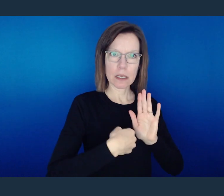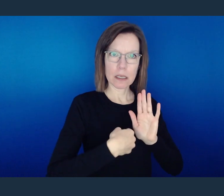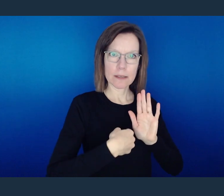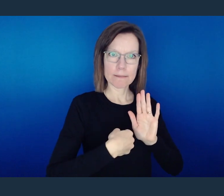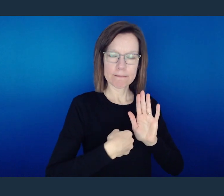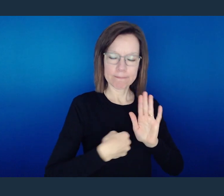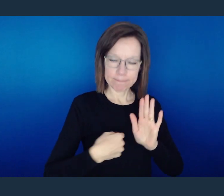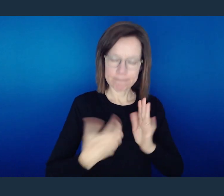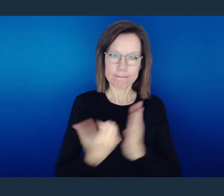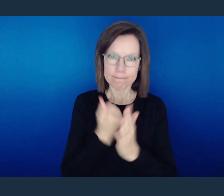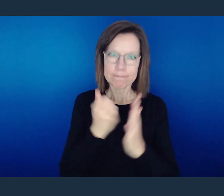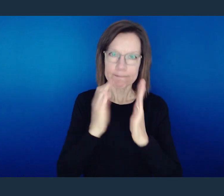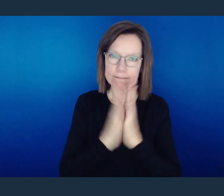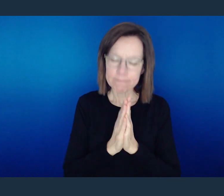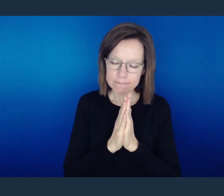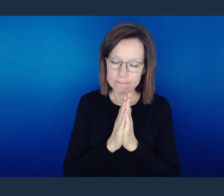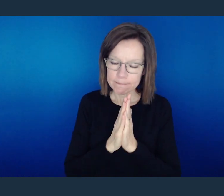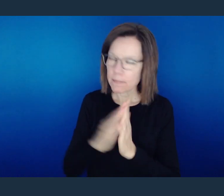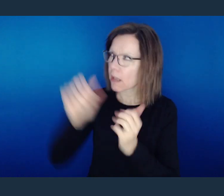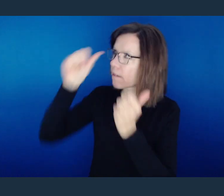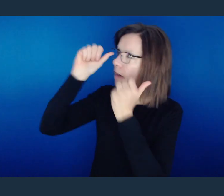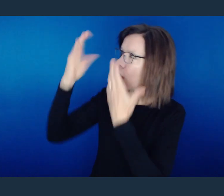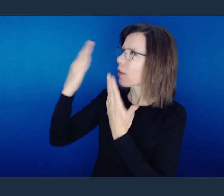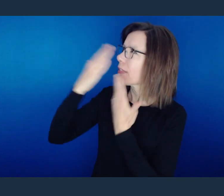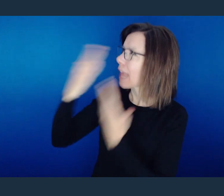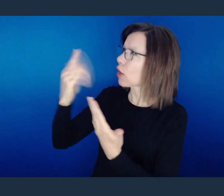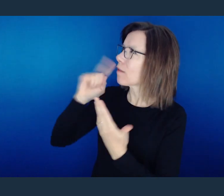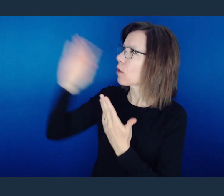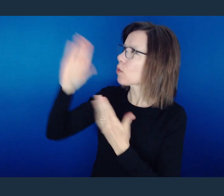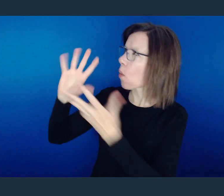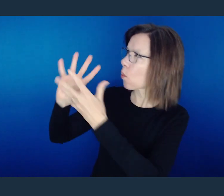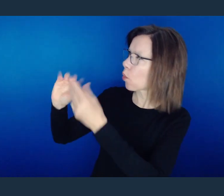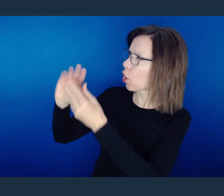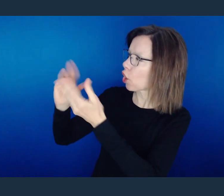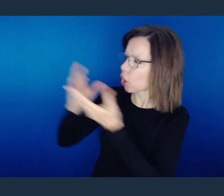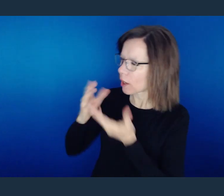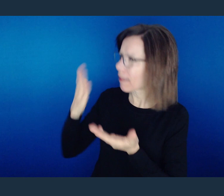Heavenly Father, I thank You for that word.